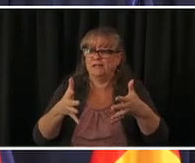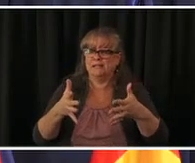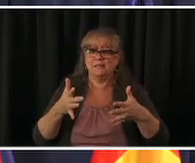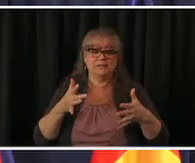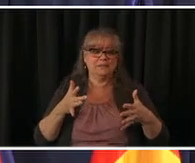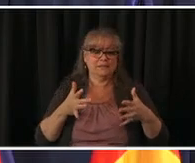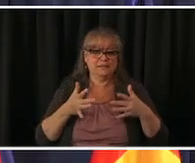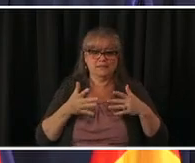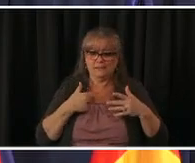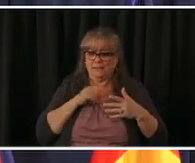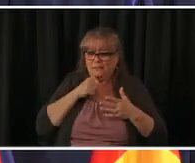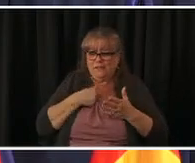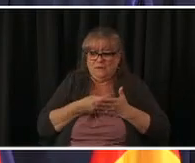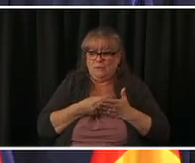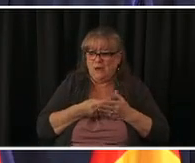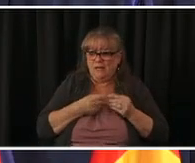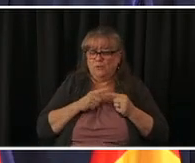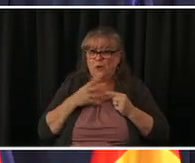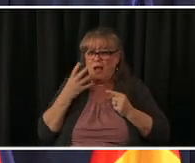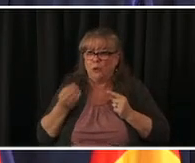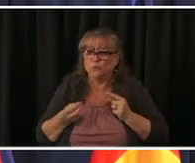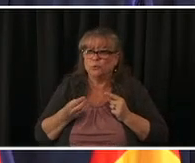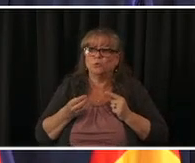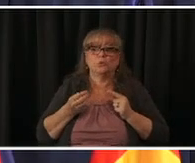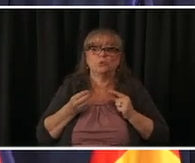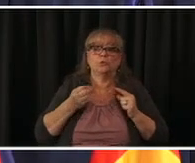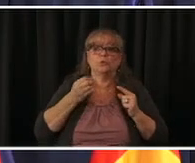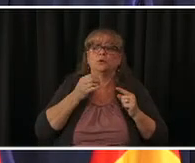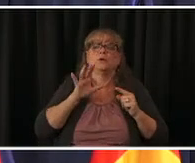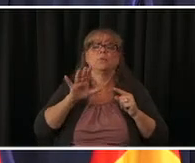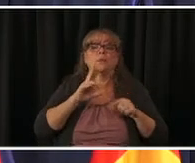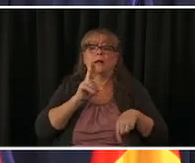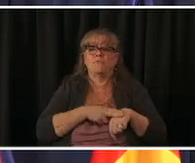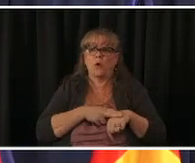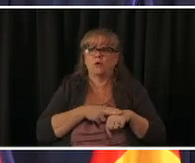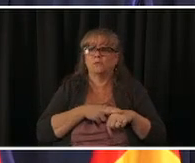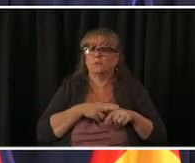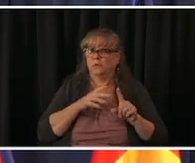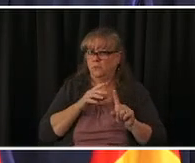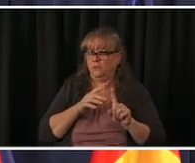i think it's also natural that not yet but as this ends here may june